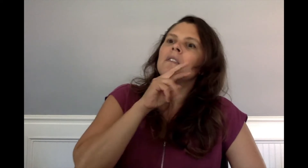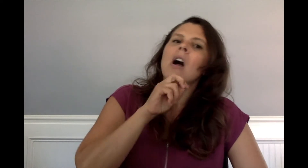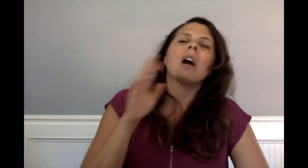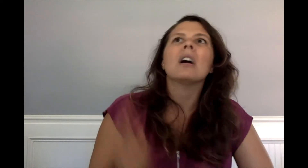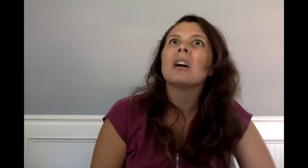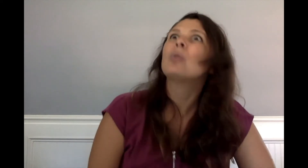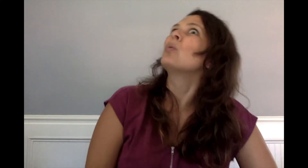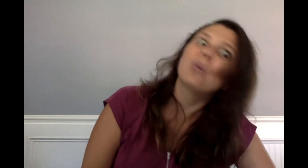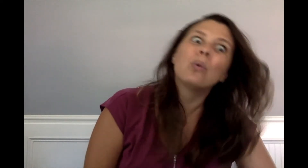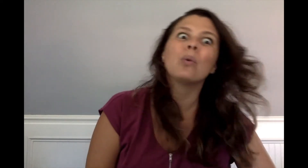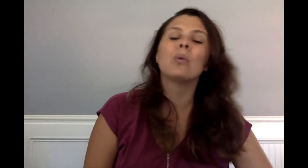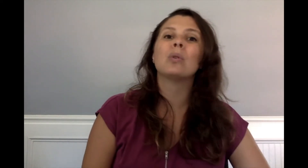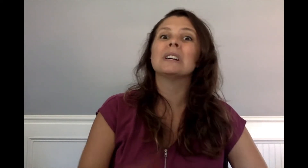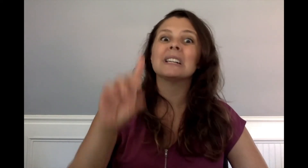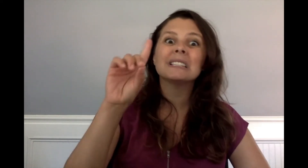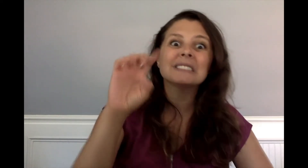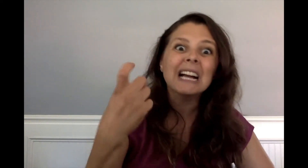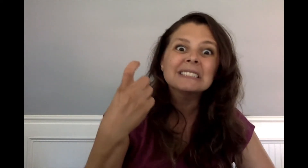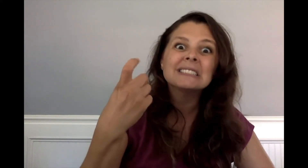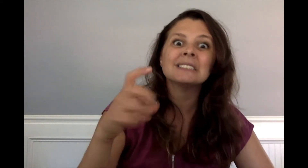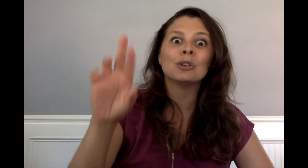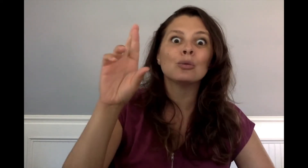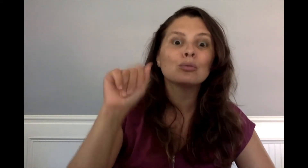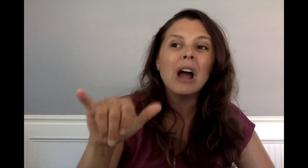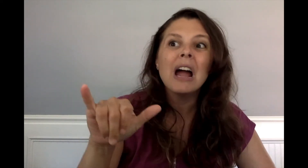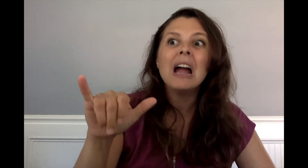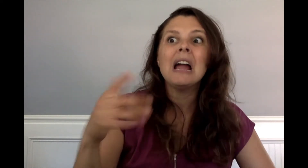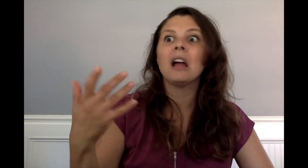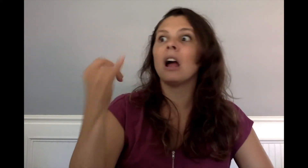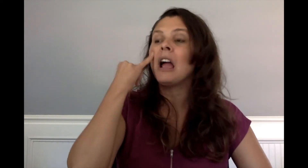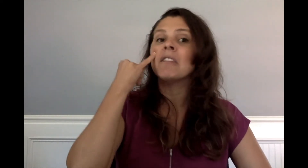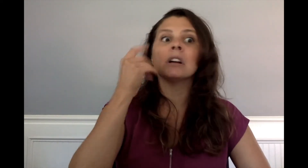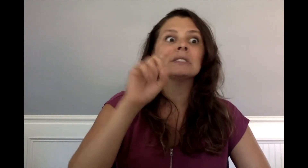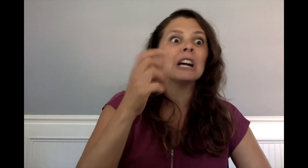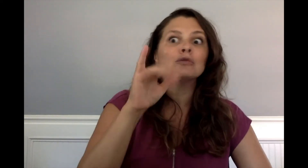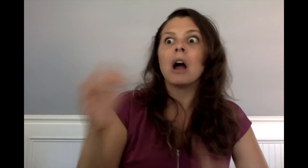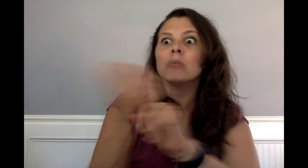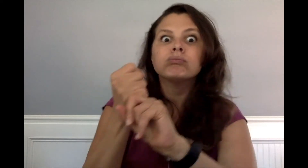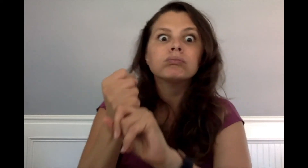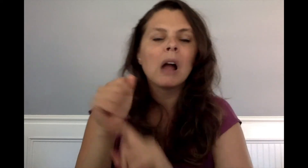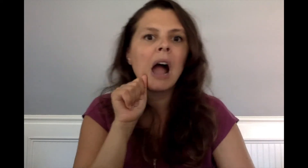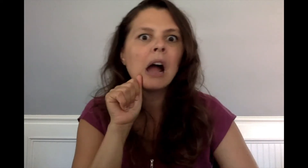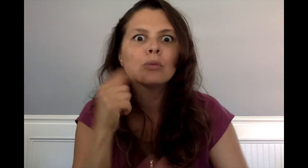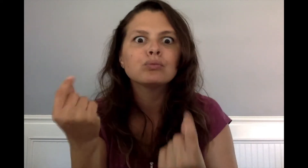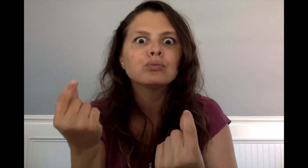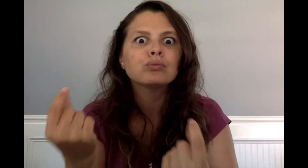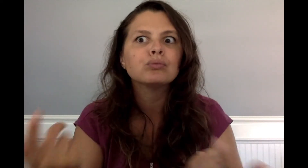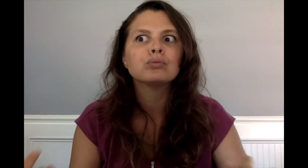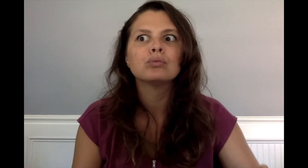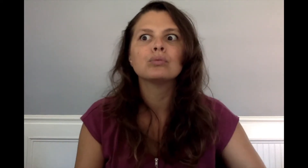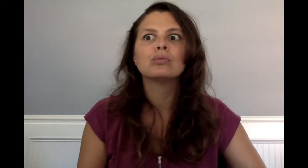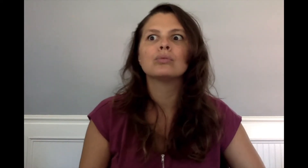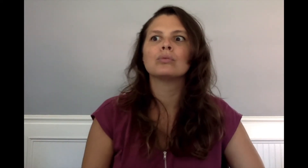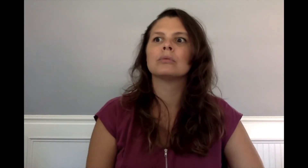"Not if Dex and Ray get to her first," Frog said.